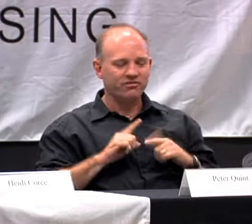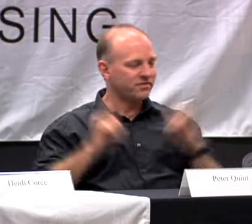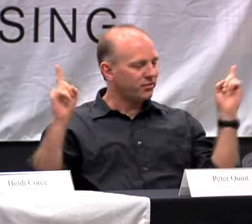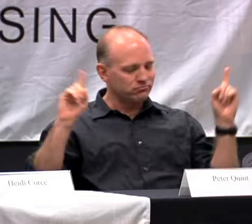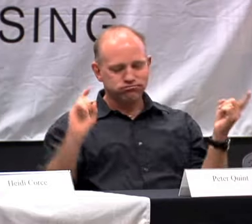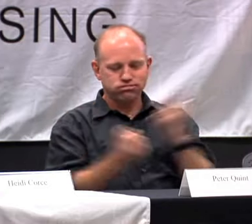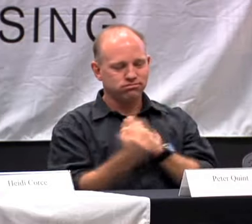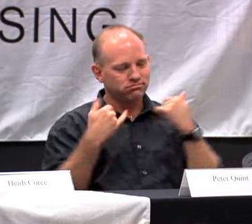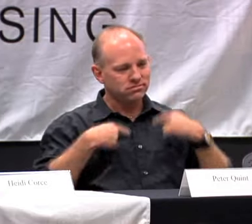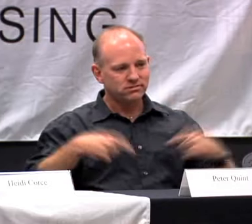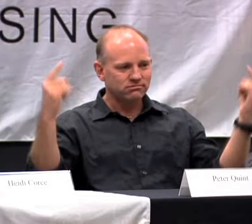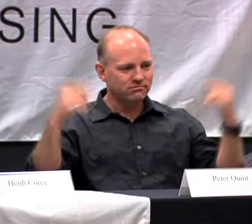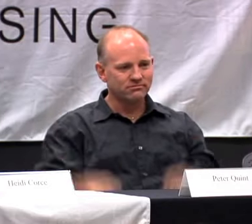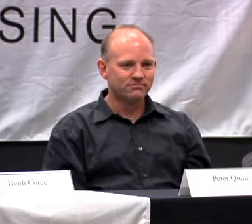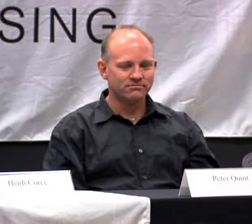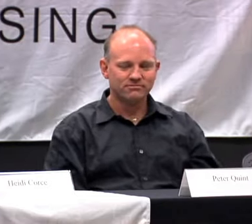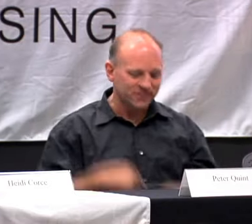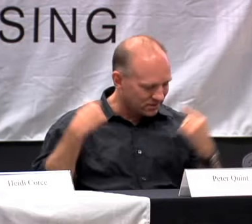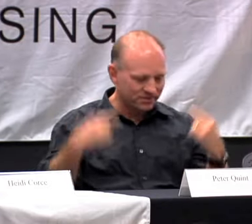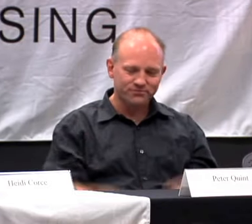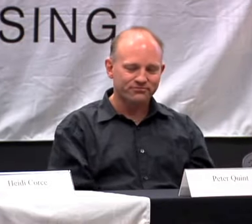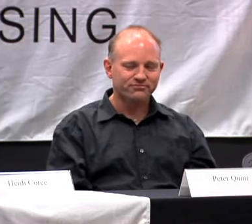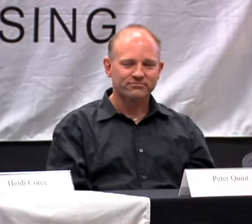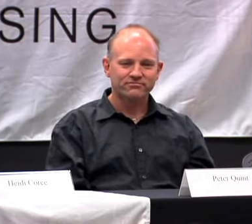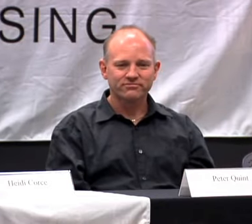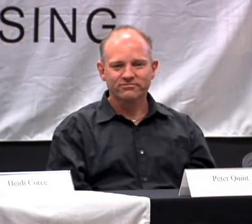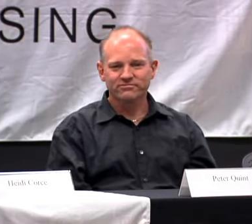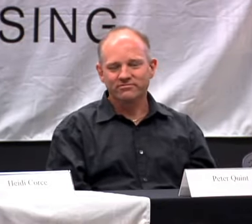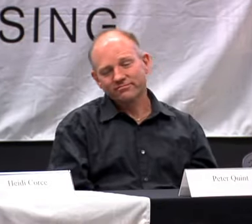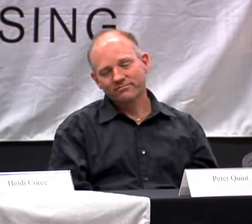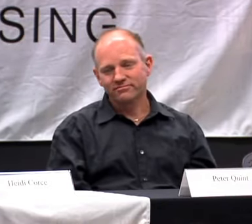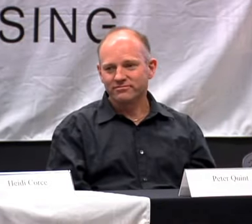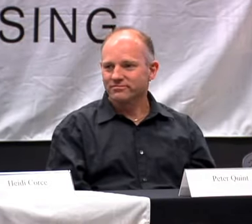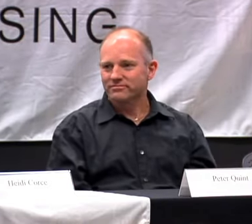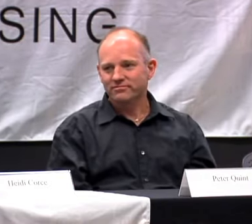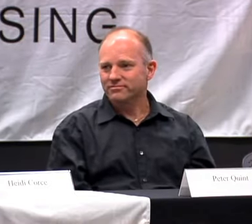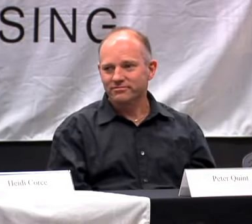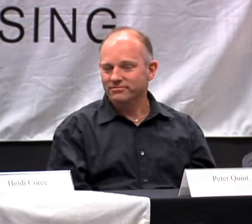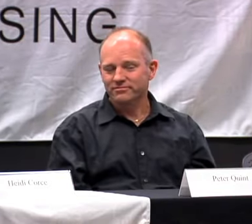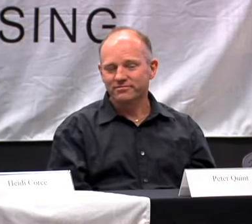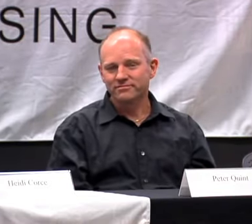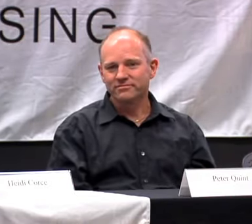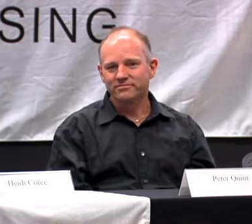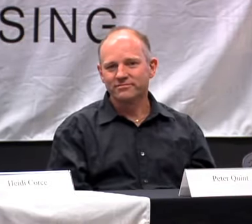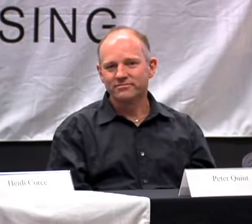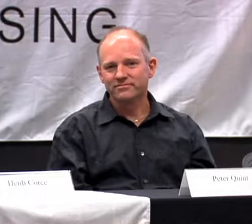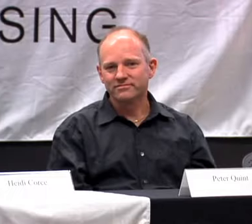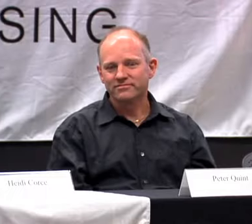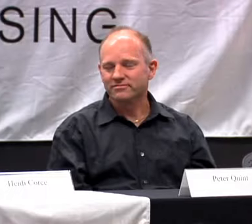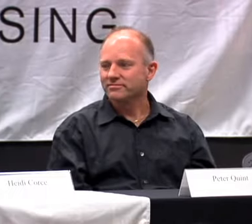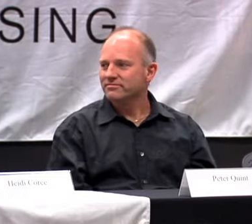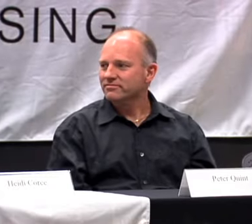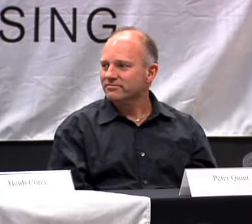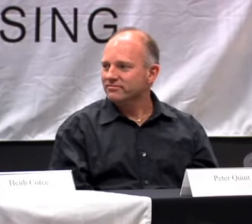MY LIFE CHANGED AND FROM THEN ON IT'S BEEN DIFFERENT.